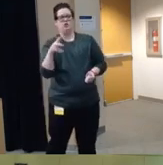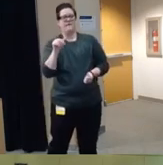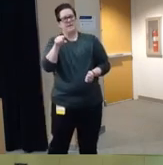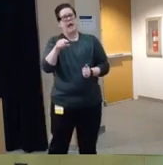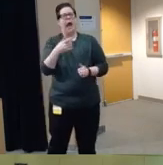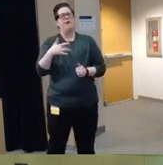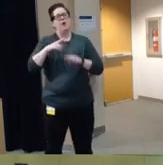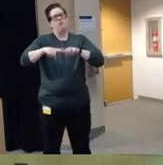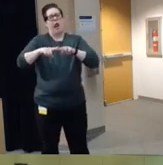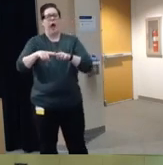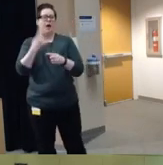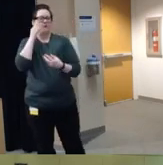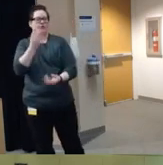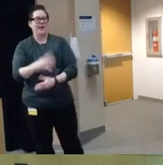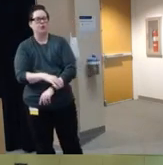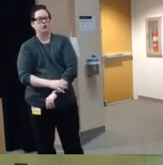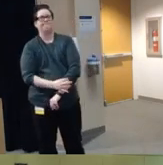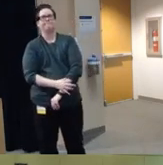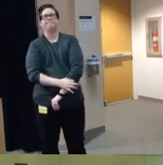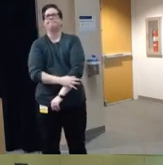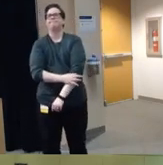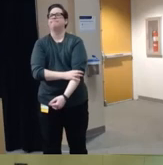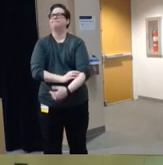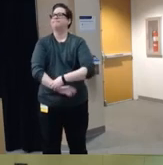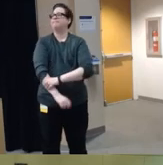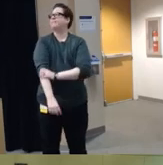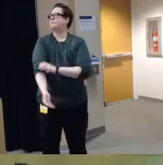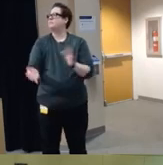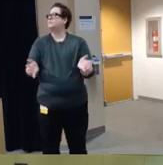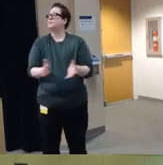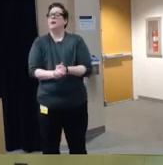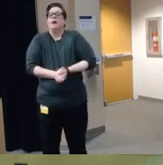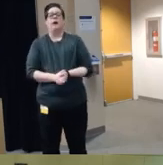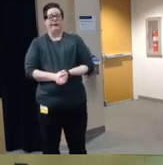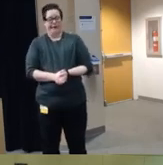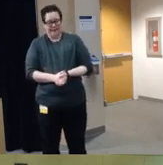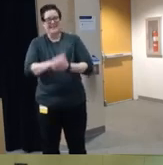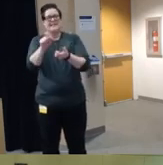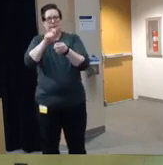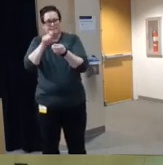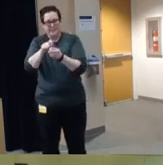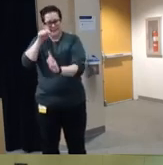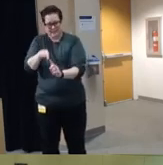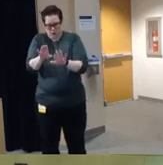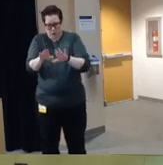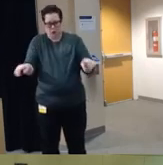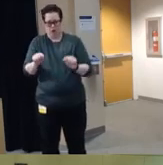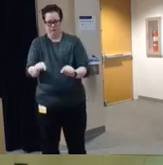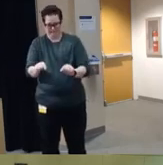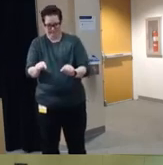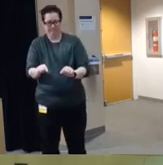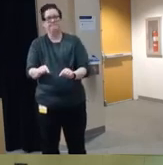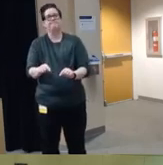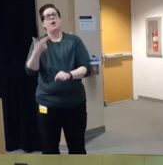information so um thinking specifically about children um firearm injuries among children